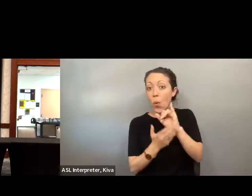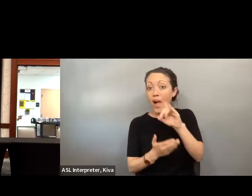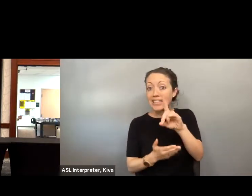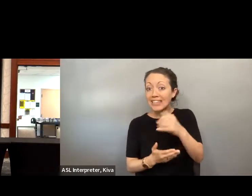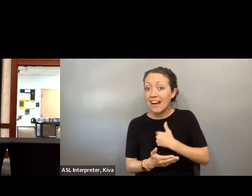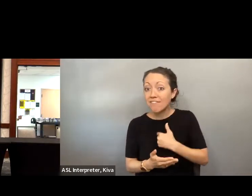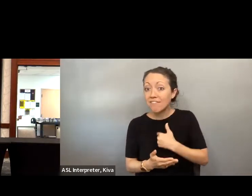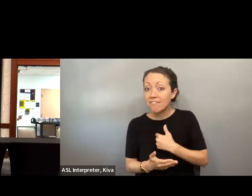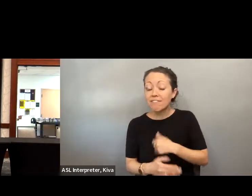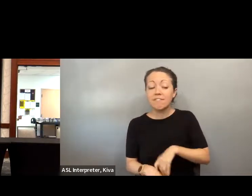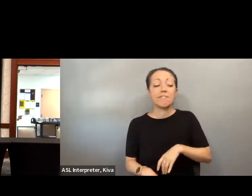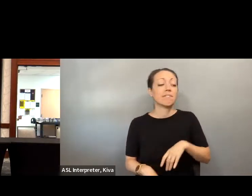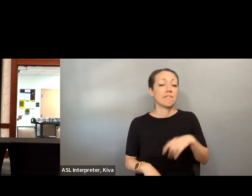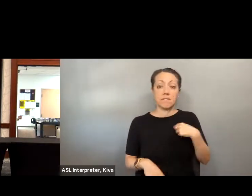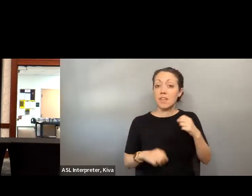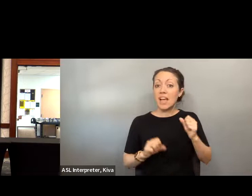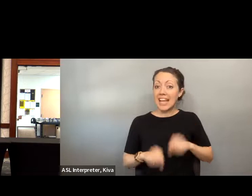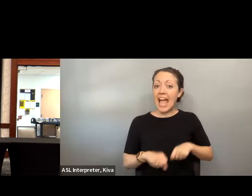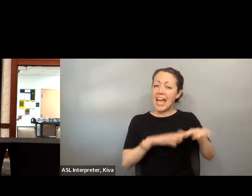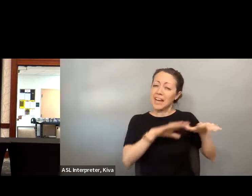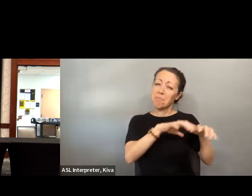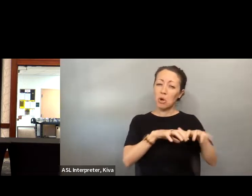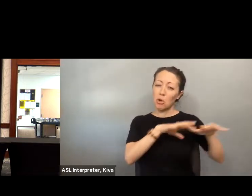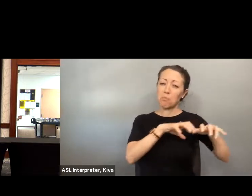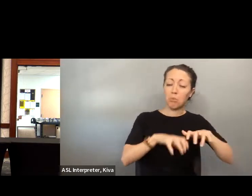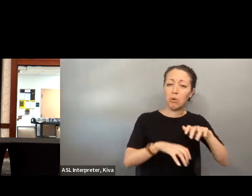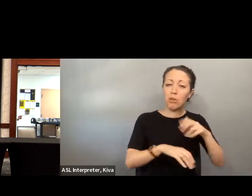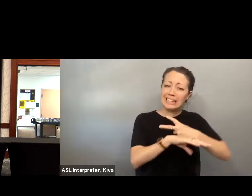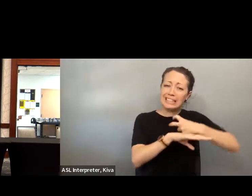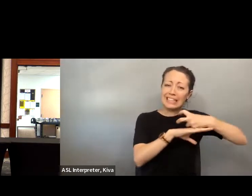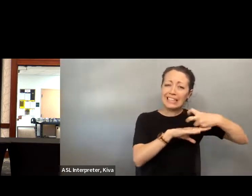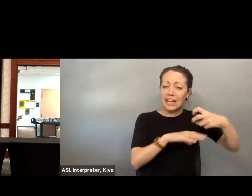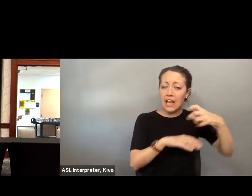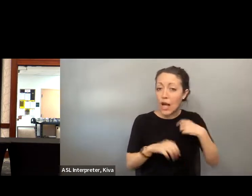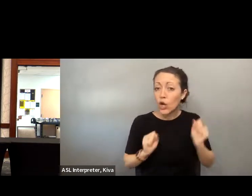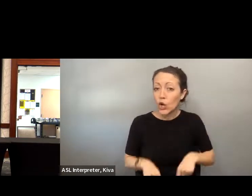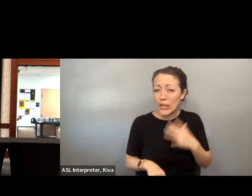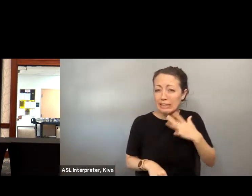had a choice that day. As a white person, as a person with access to a photo ID, as someone with a physical Why? Because I had a choice that day as the white person, as a person with access to a photo Id as someone will, the physical ability to get out of my scoop up those stairs.